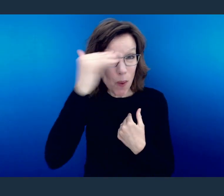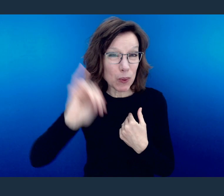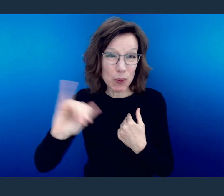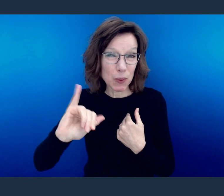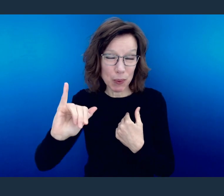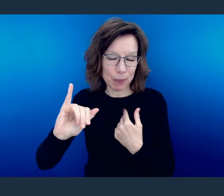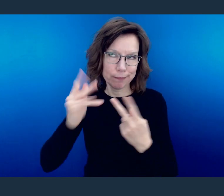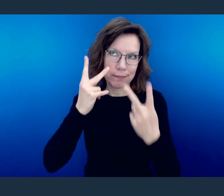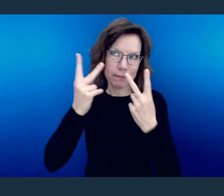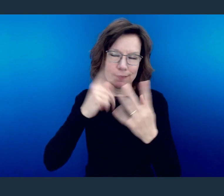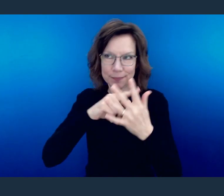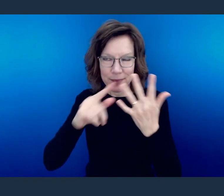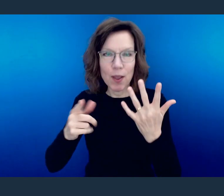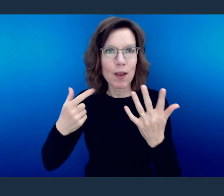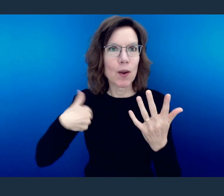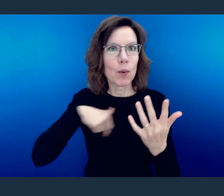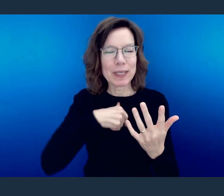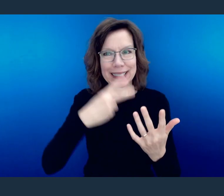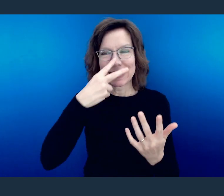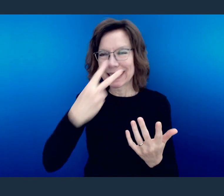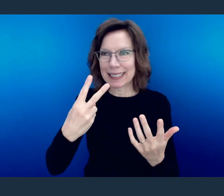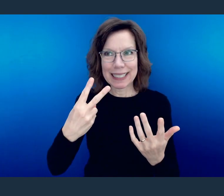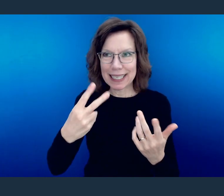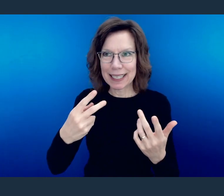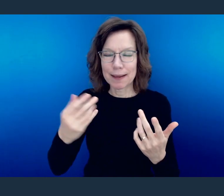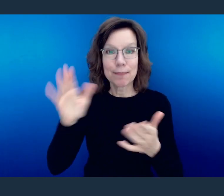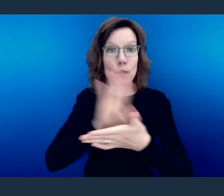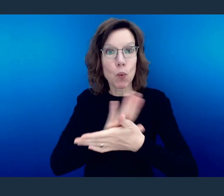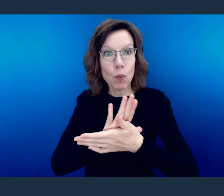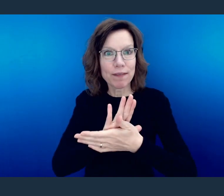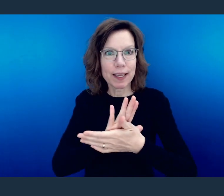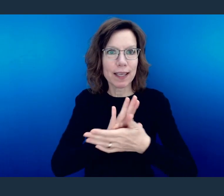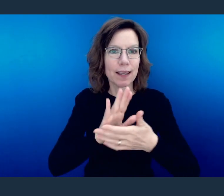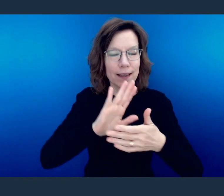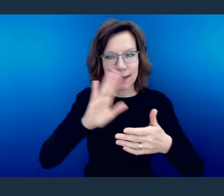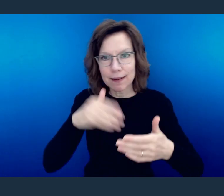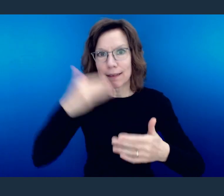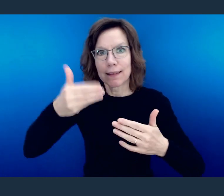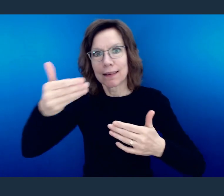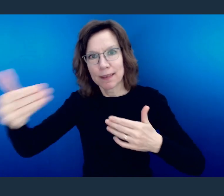have grown up in these generations because we just keep coming out with the same movies over and over again.